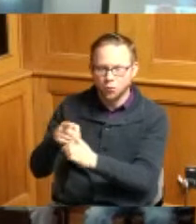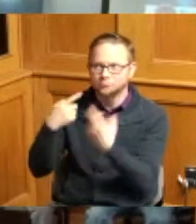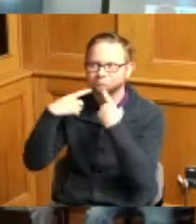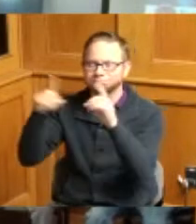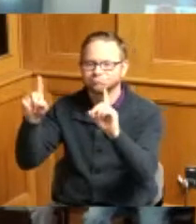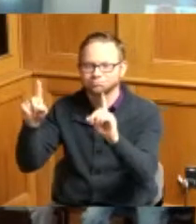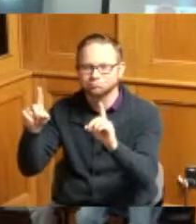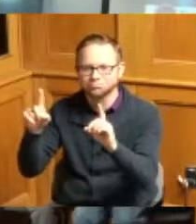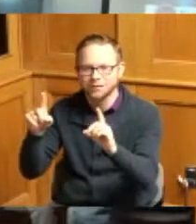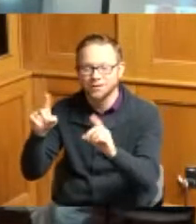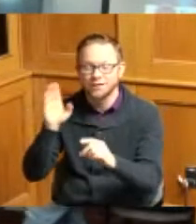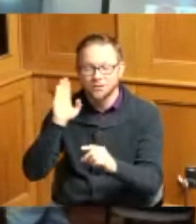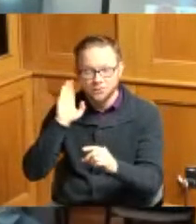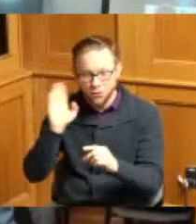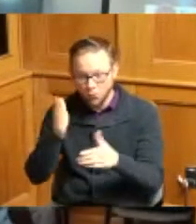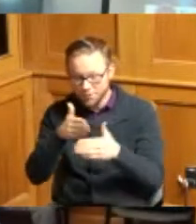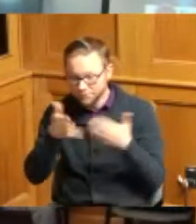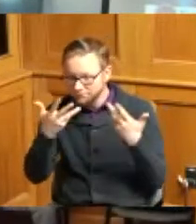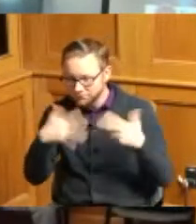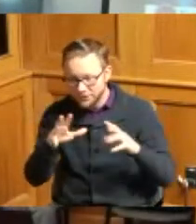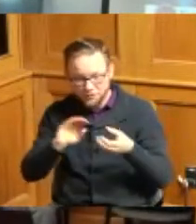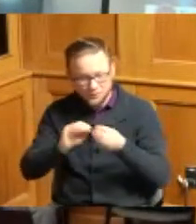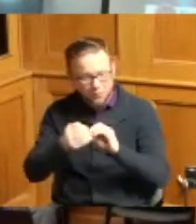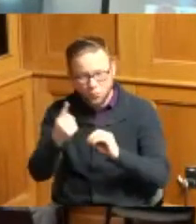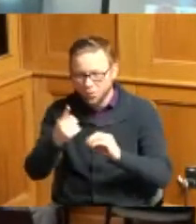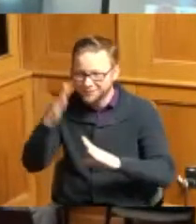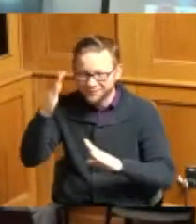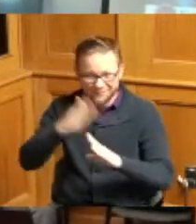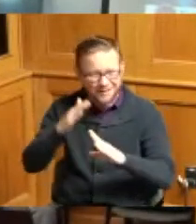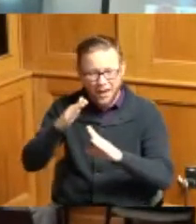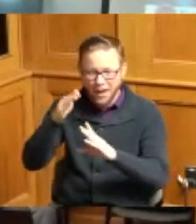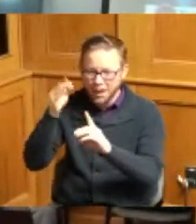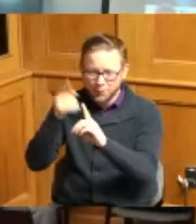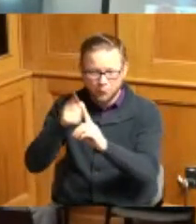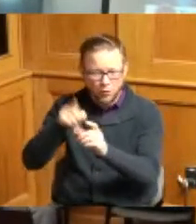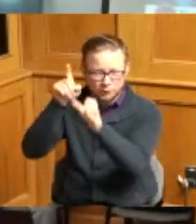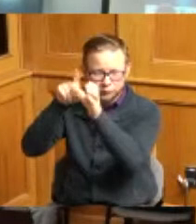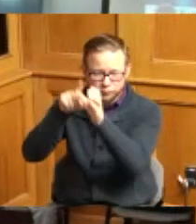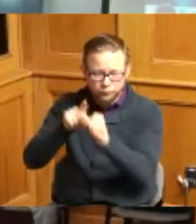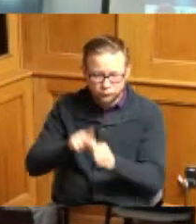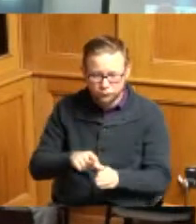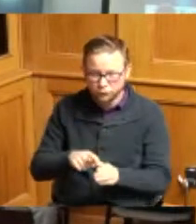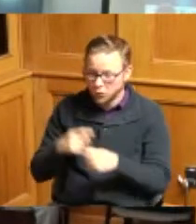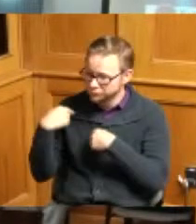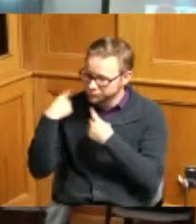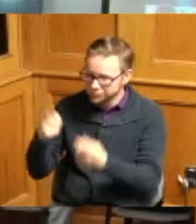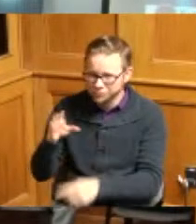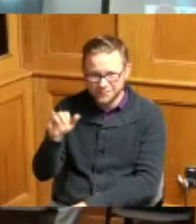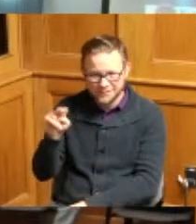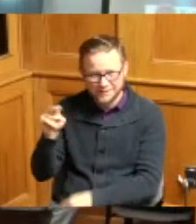will finish number one for scoring in the Cincinnati public schools history his team